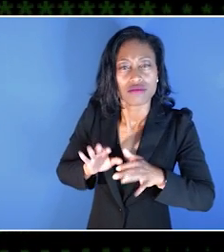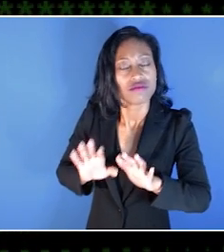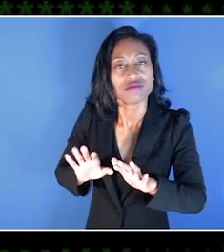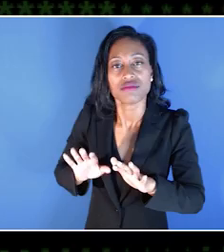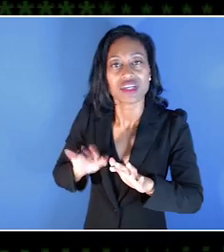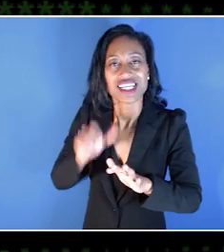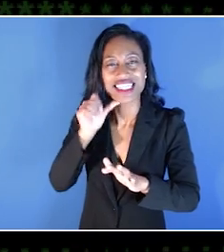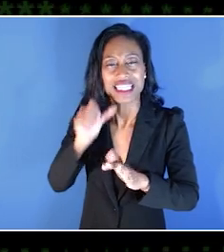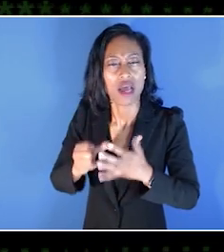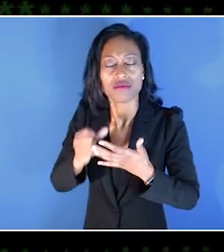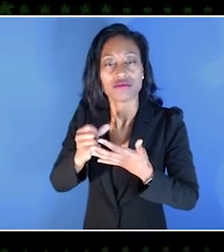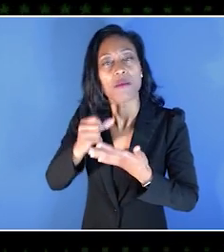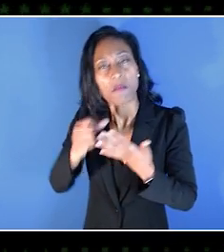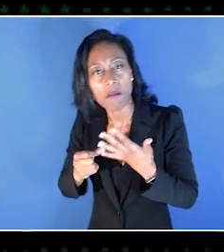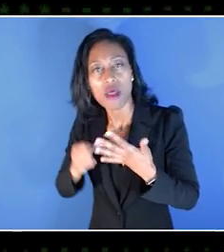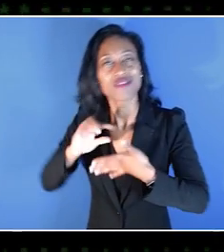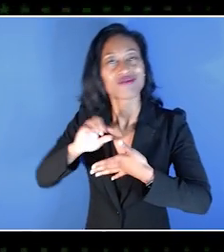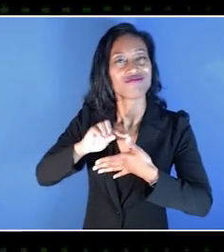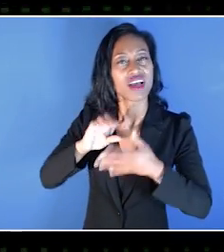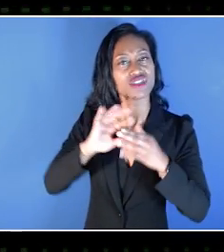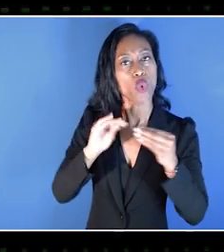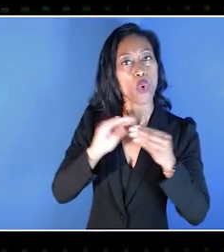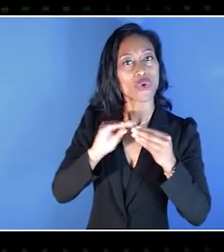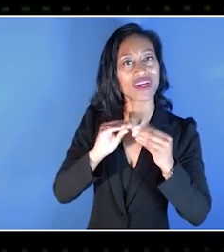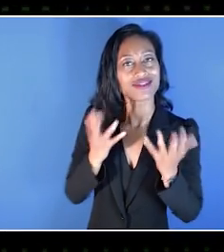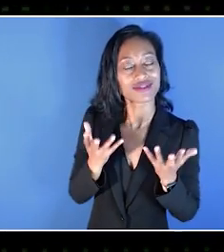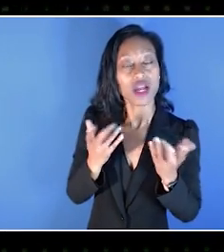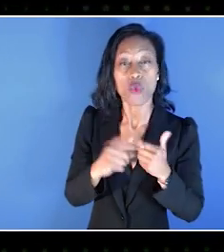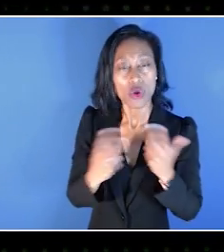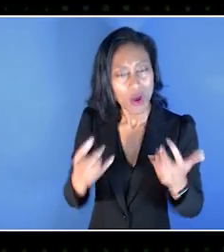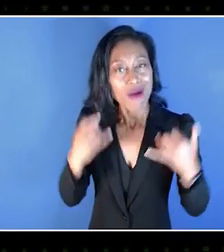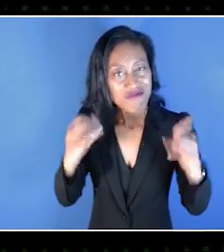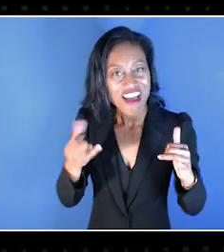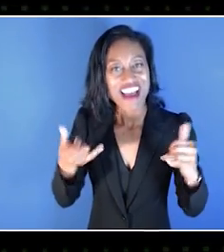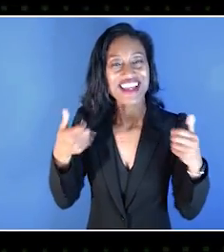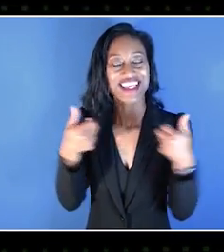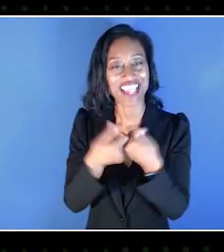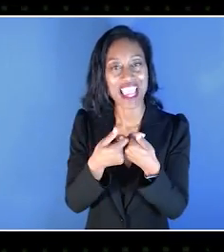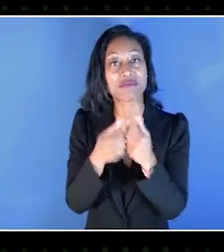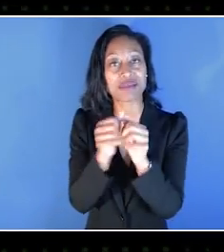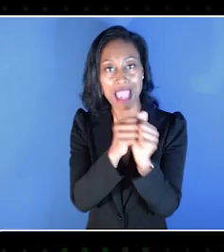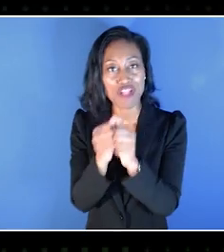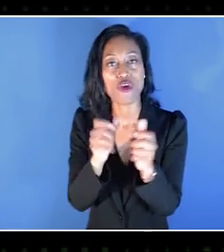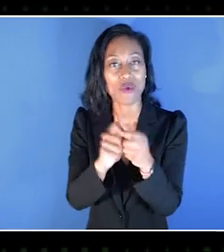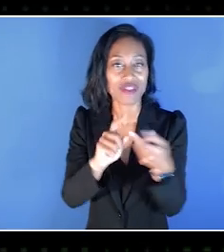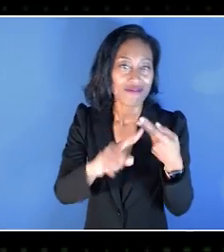For the multiplayer point of view, we wanted to create a game that people can play together with friends and family,